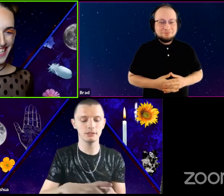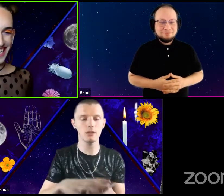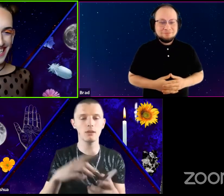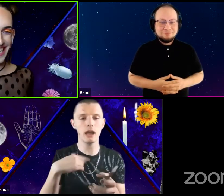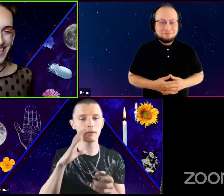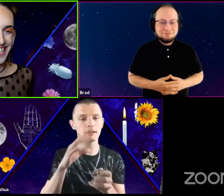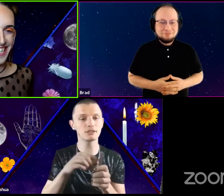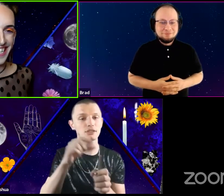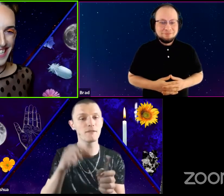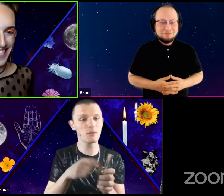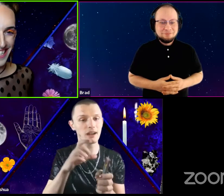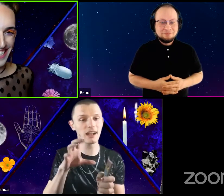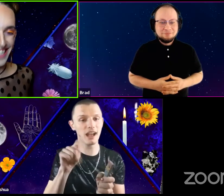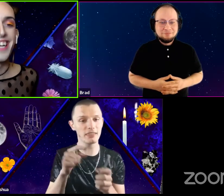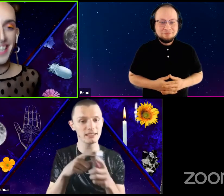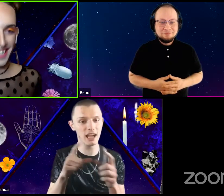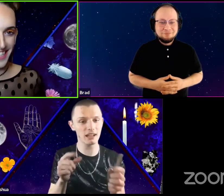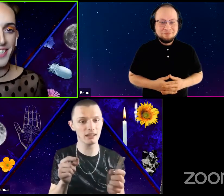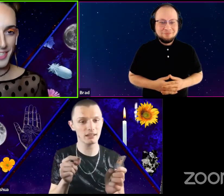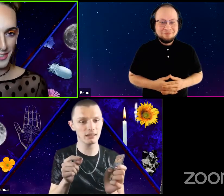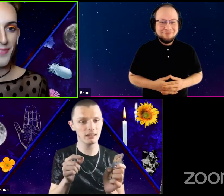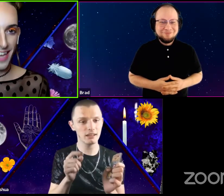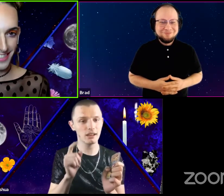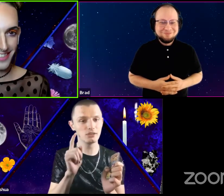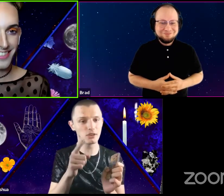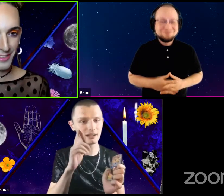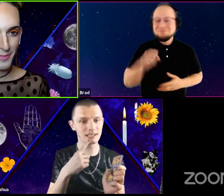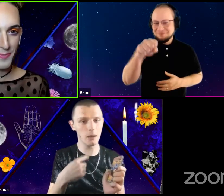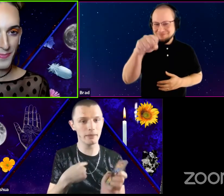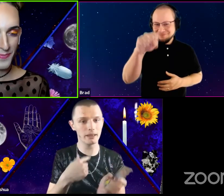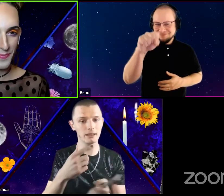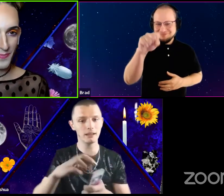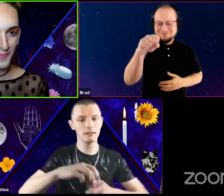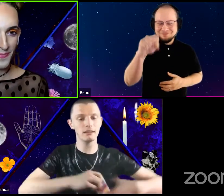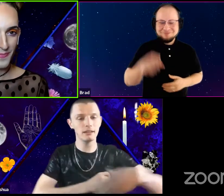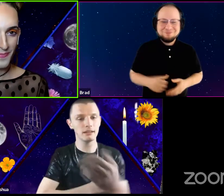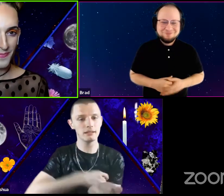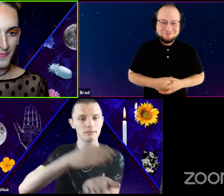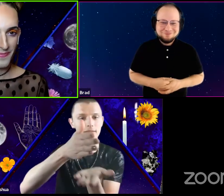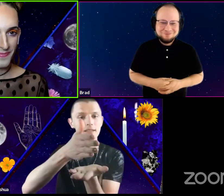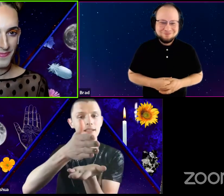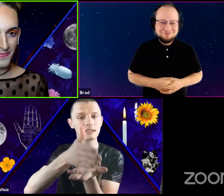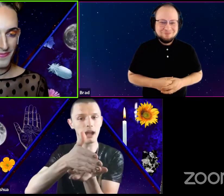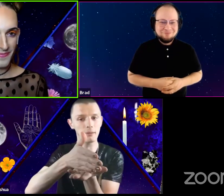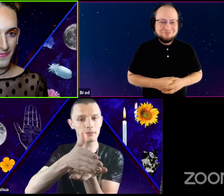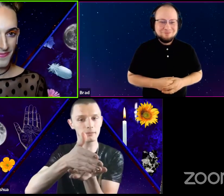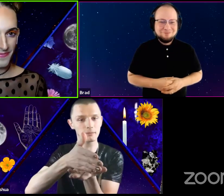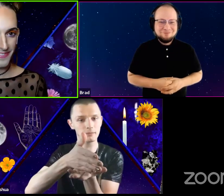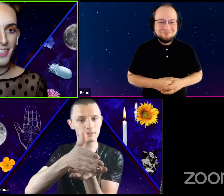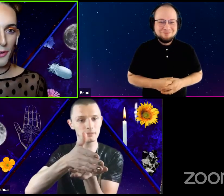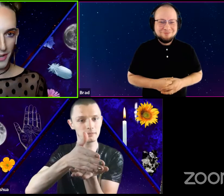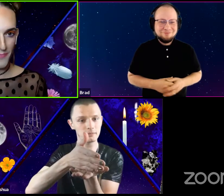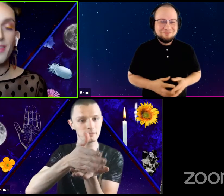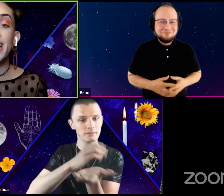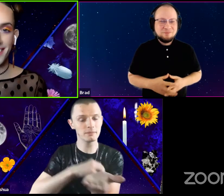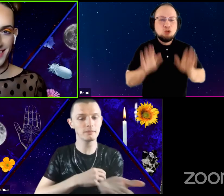Oh. I'm going to shop and cut the deck. Yes. You're going to tell me stop. Great. Yes.